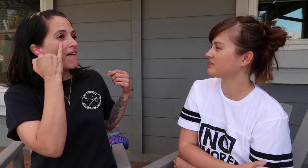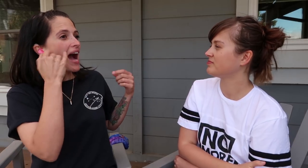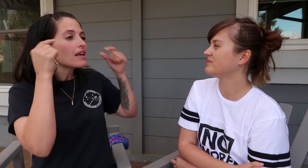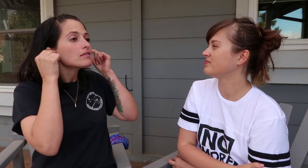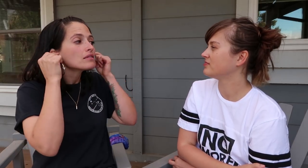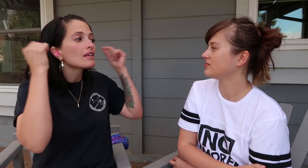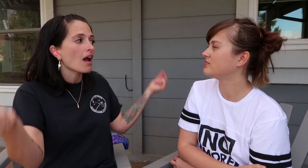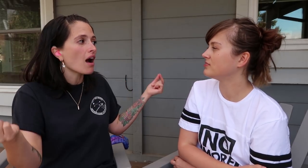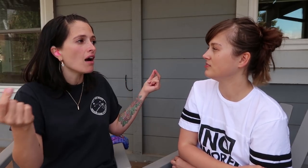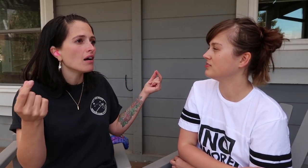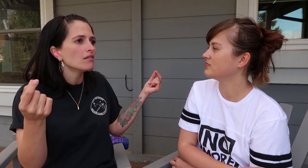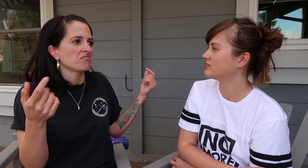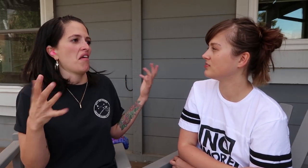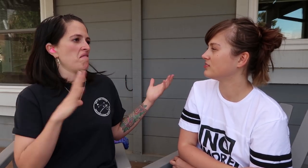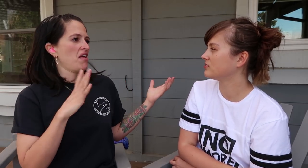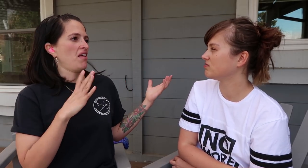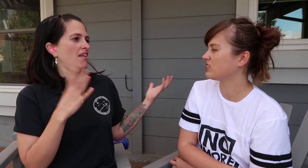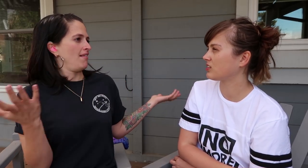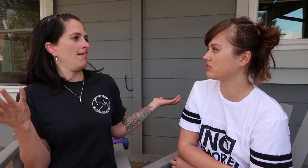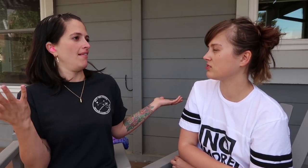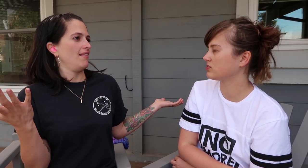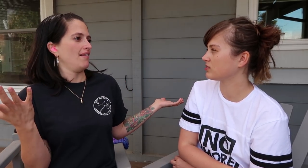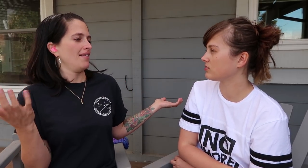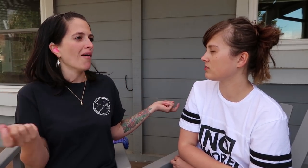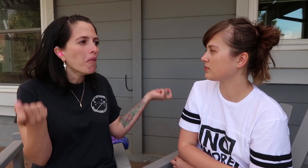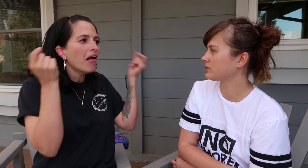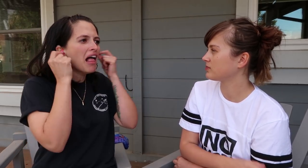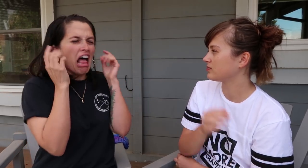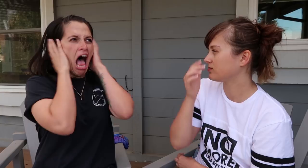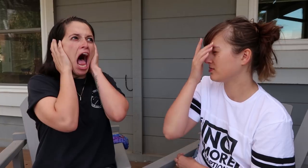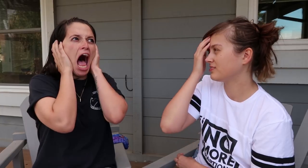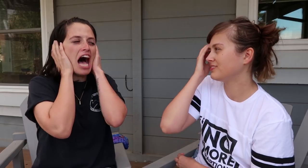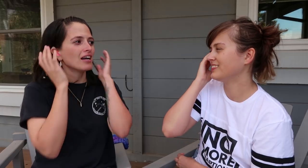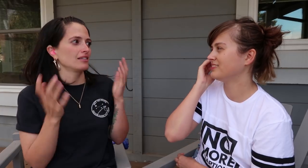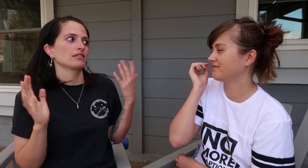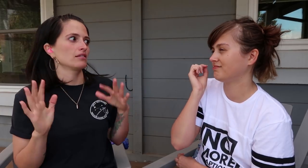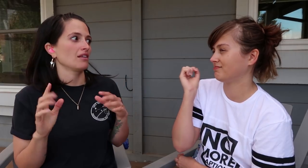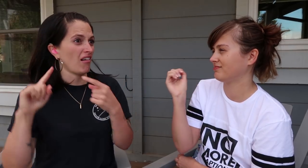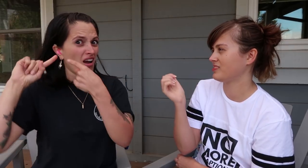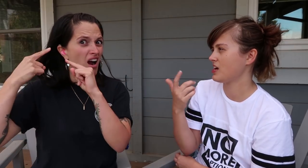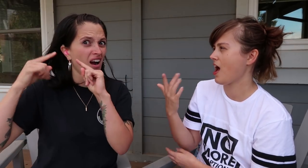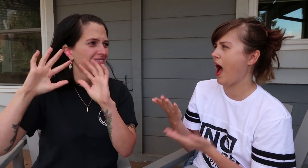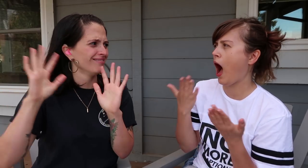If my hearing aids are out, it’s fine, but if they’re in, it’s horrible. It hurts!